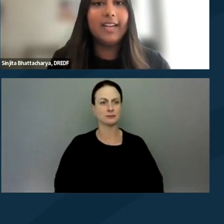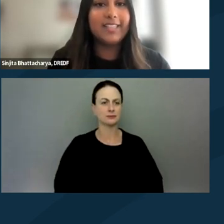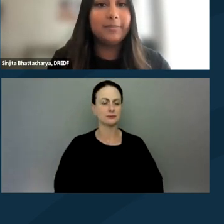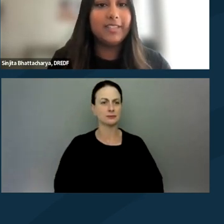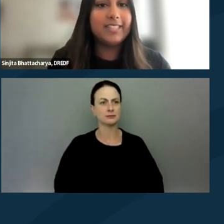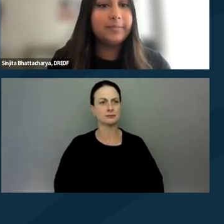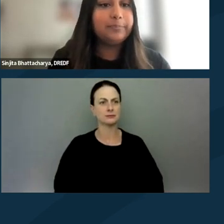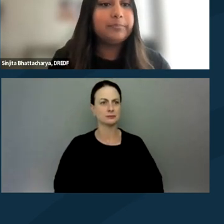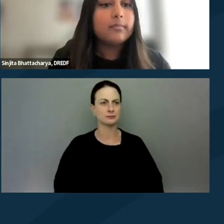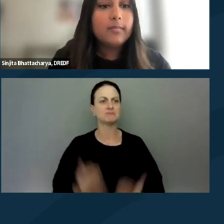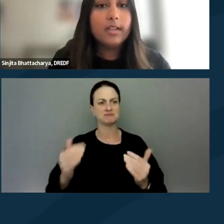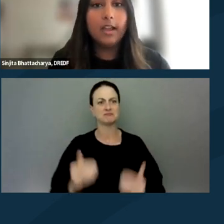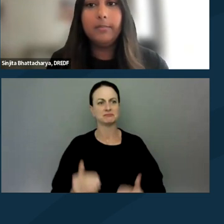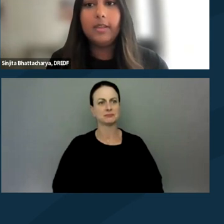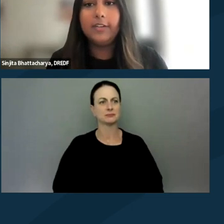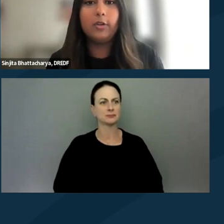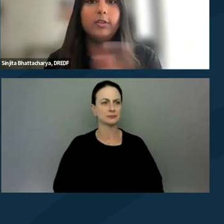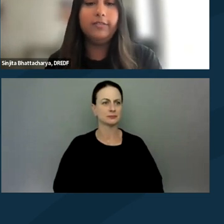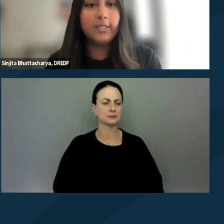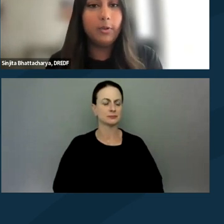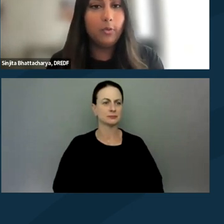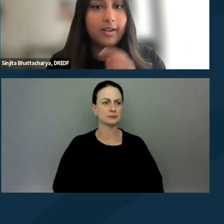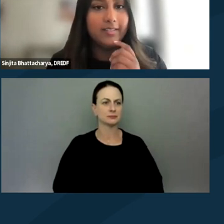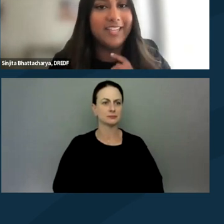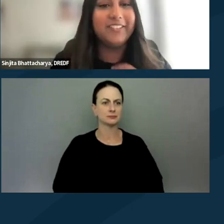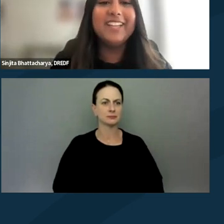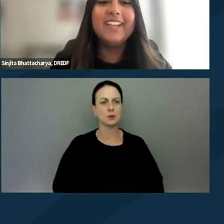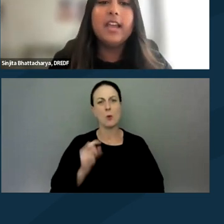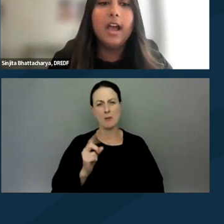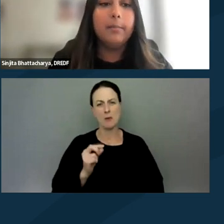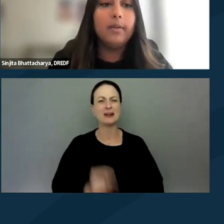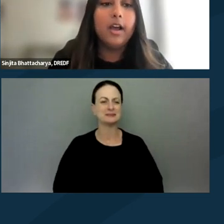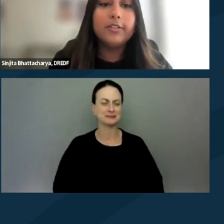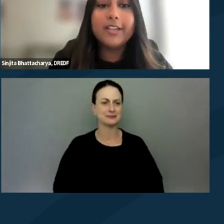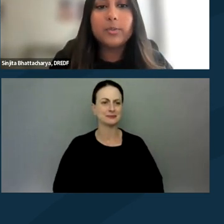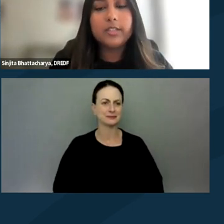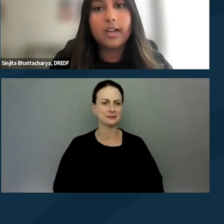Next slide, please. And if you can also advance one more. Thank you. Other thing I just wanna talk